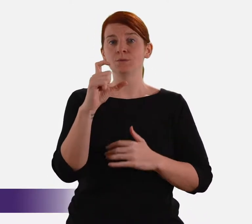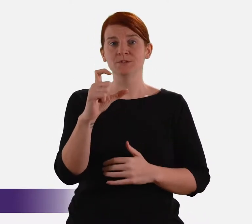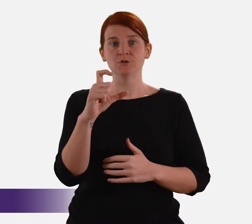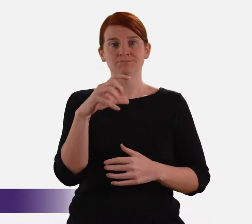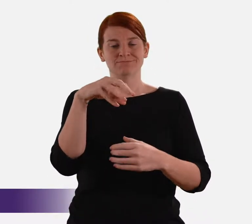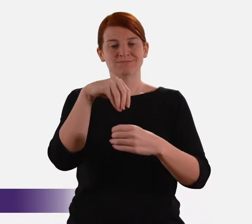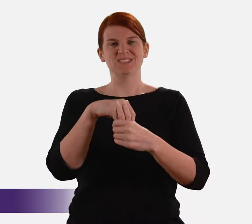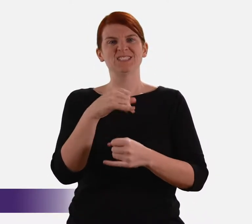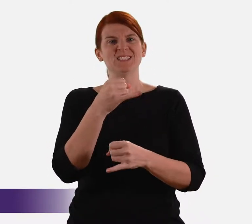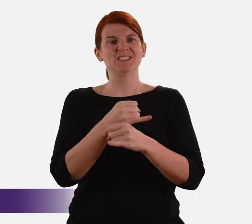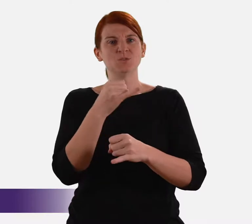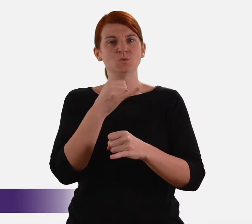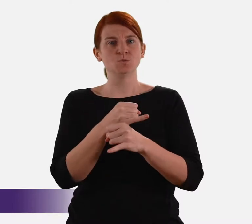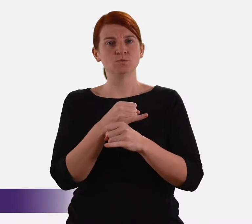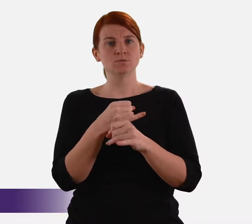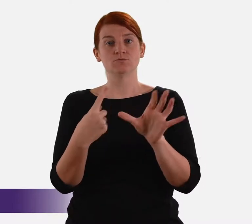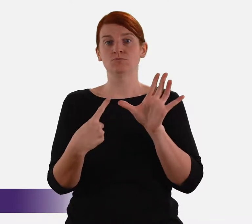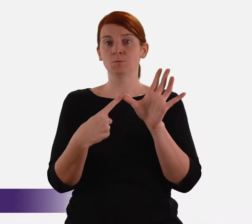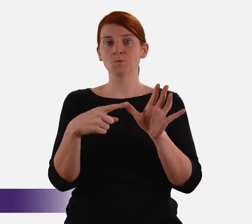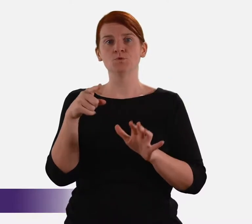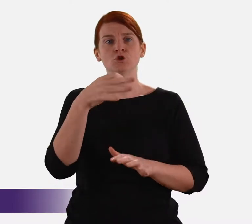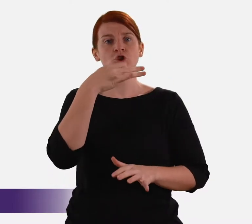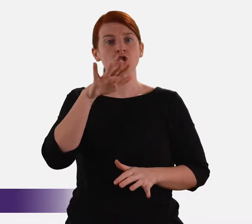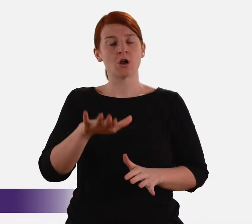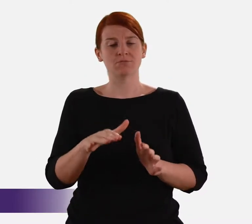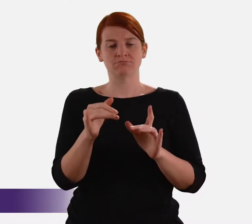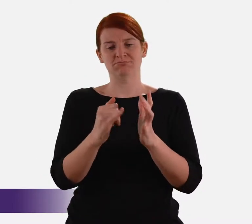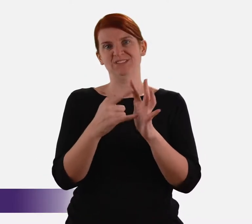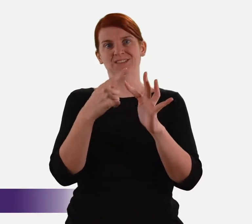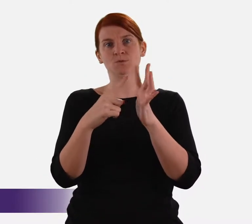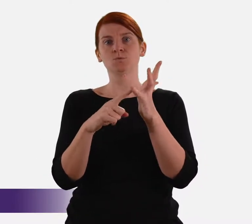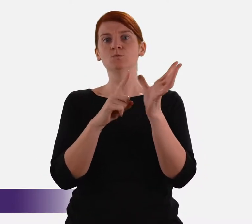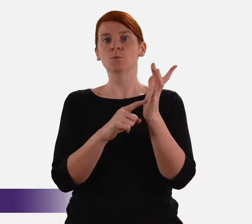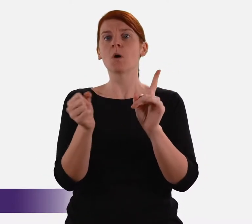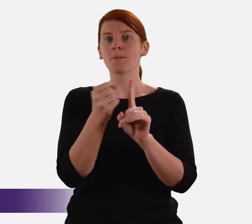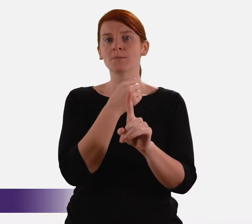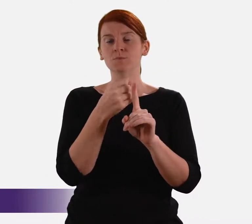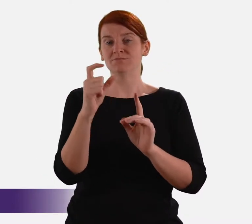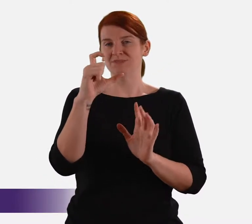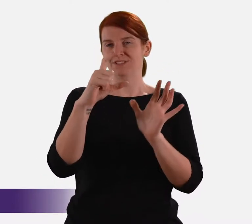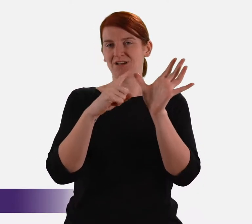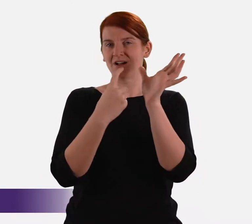the Royal Commission into Institutional Responses to Child Sexual Abuse (CARC).